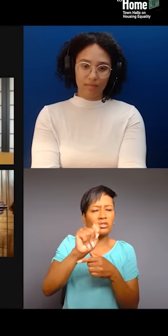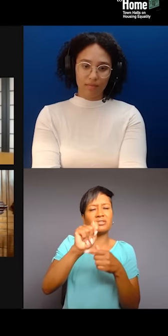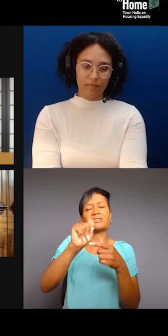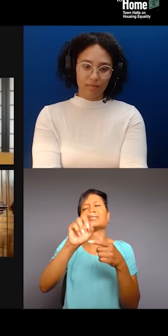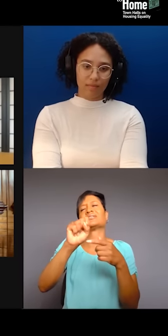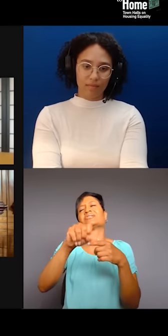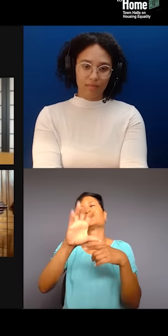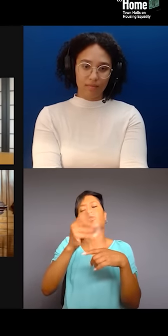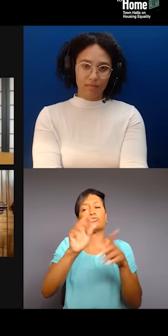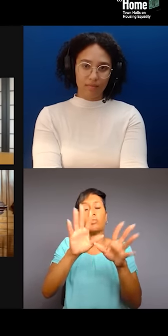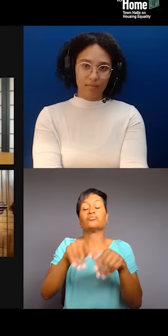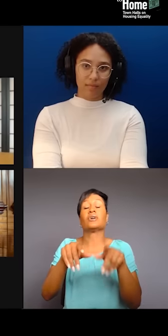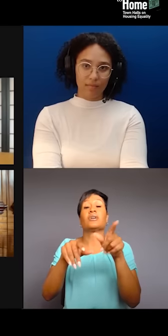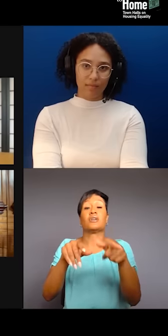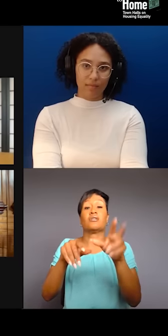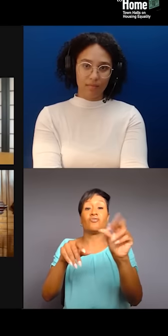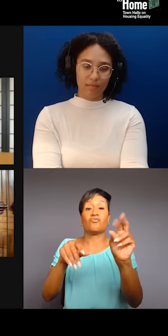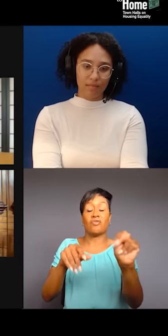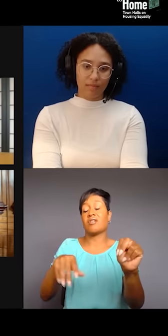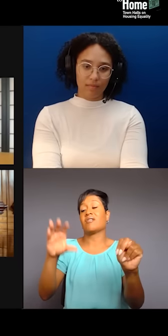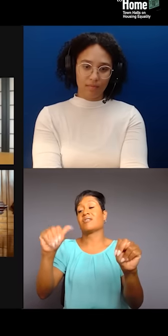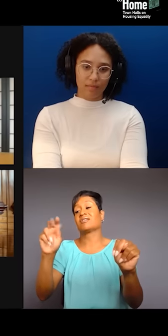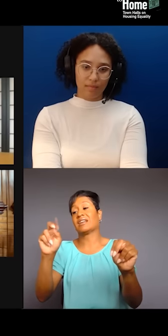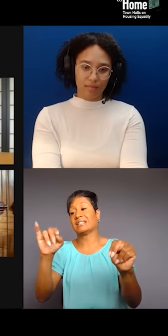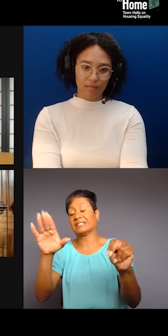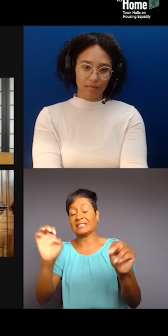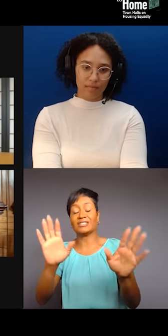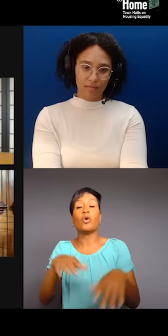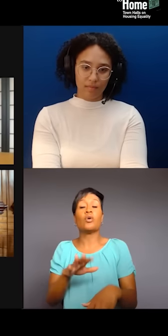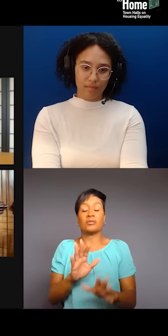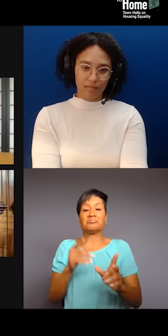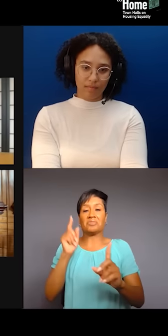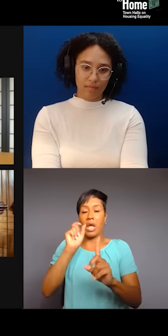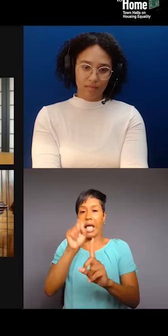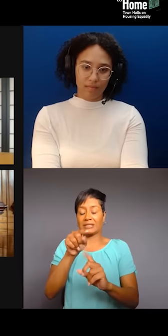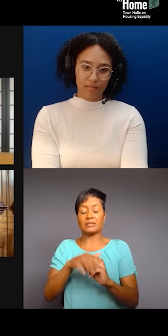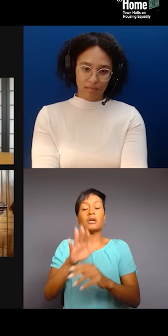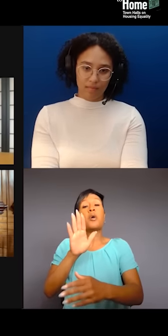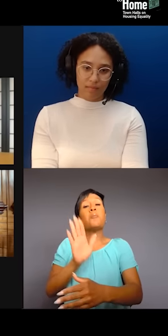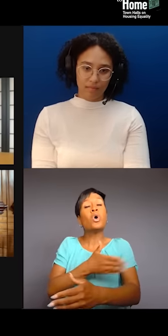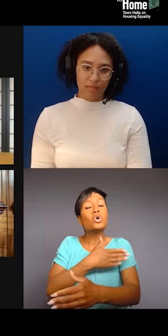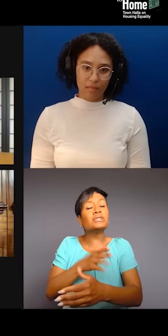the musical and artistic expressions of people and indigenous people have historically been regarded